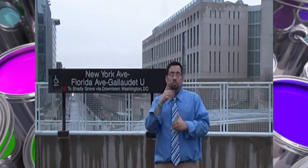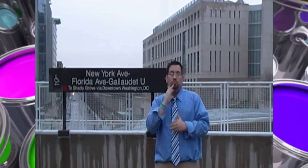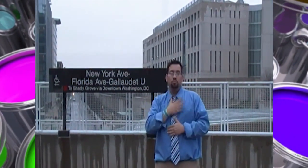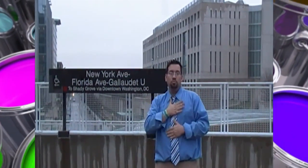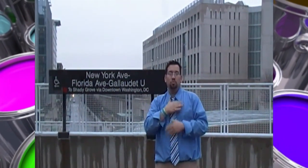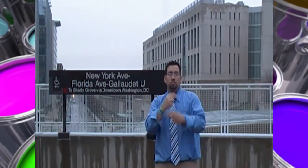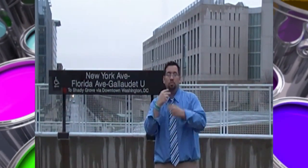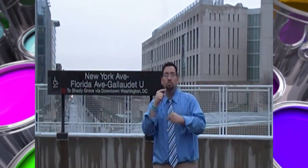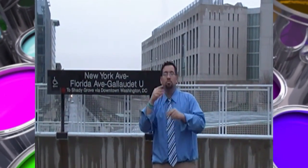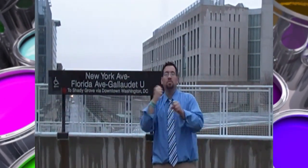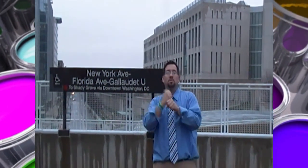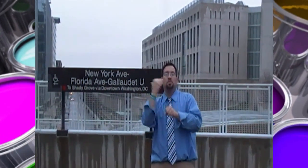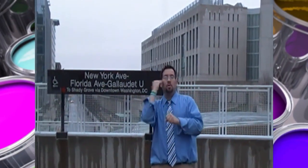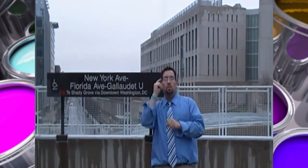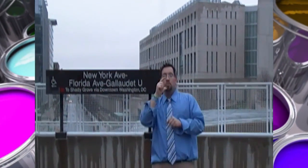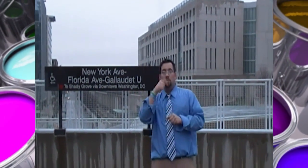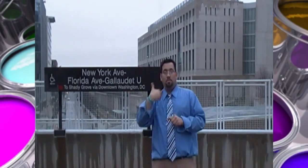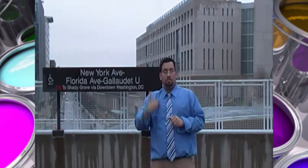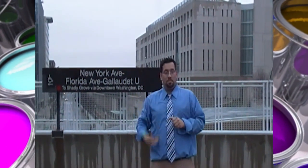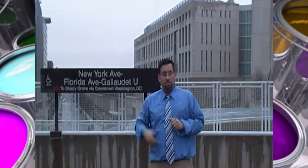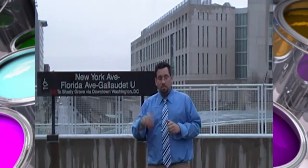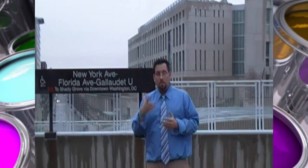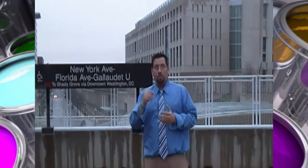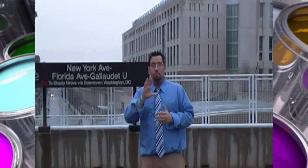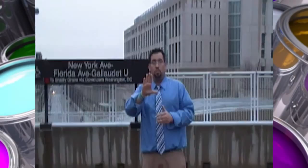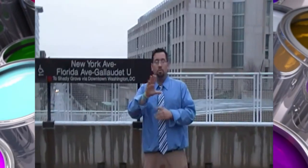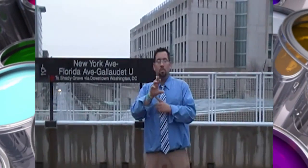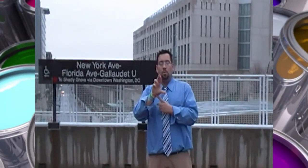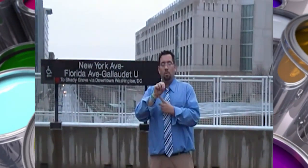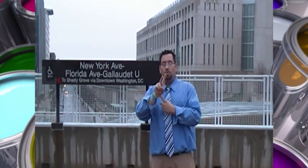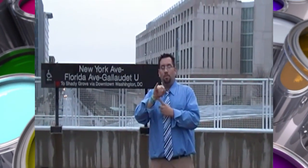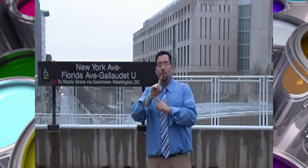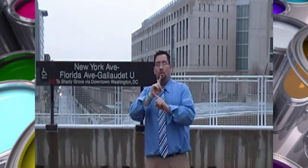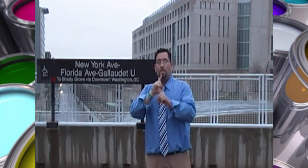hearing person can do but hear. Thank you so much for watching. I look forward to hearing